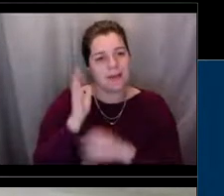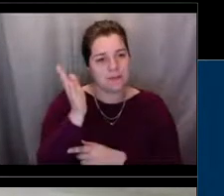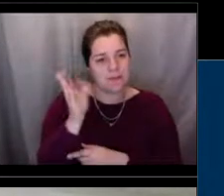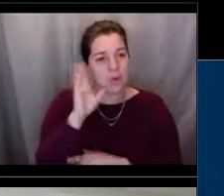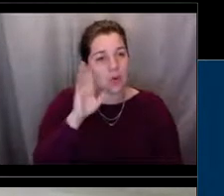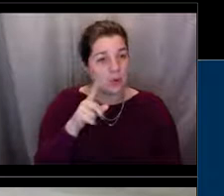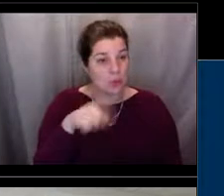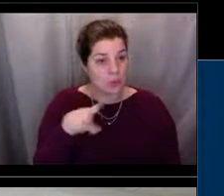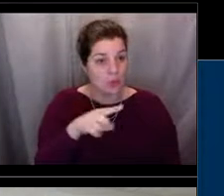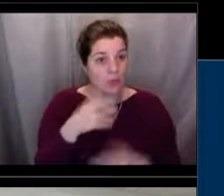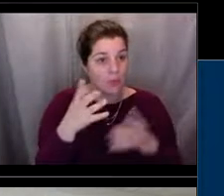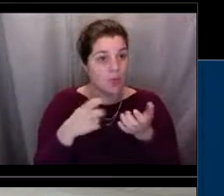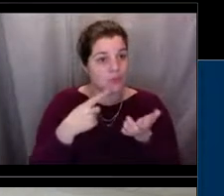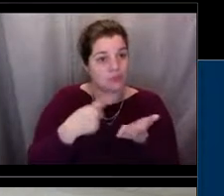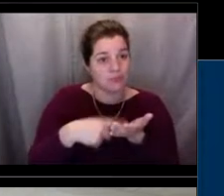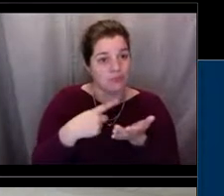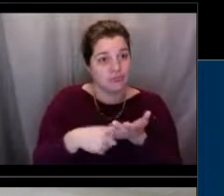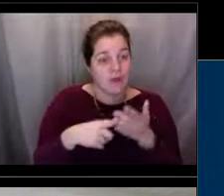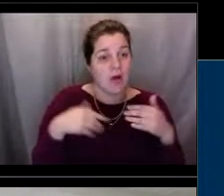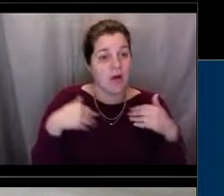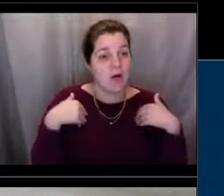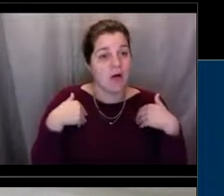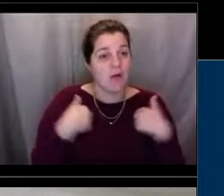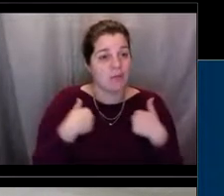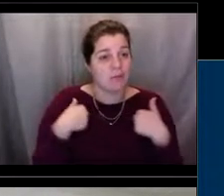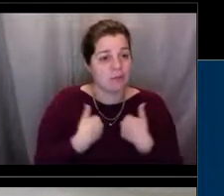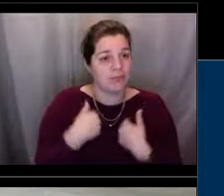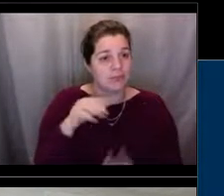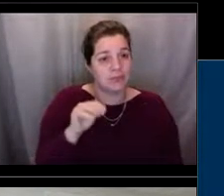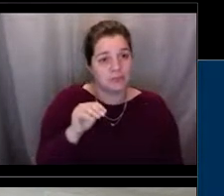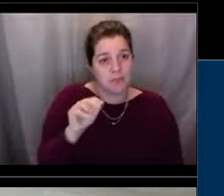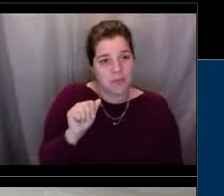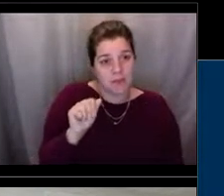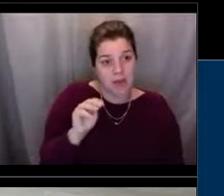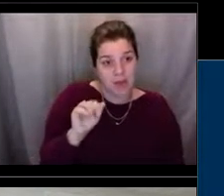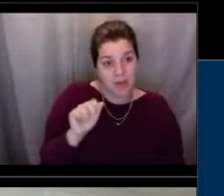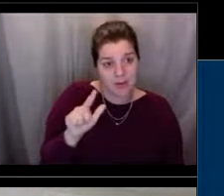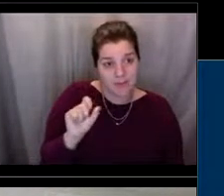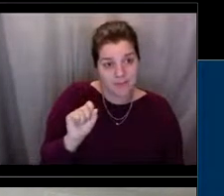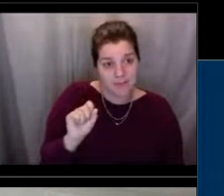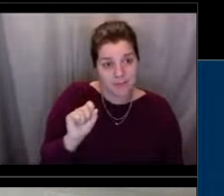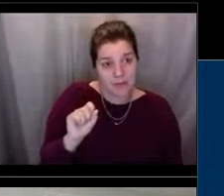about marine mammals. So I was wondering if you wanted to say a few words before we started the marine mammal video.